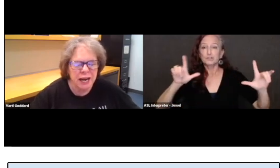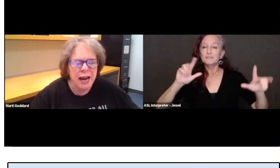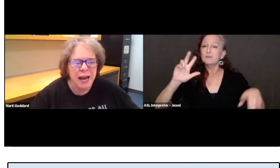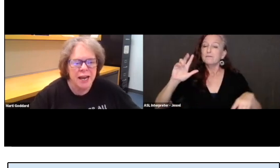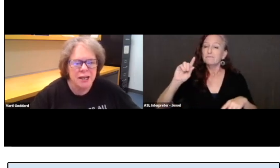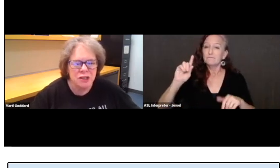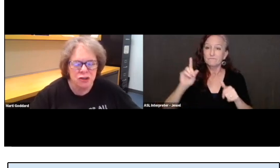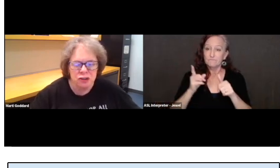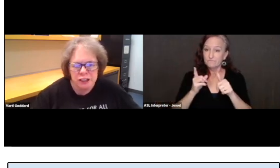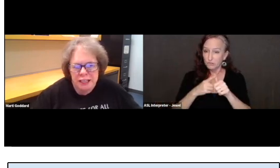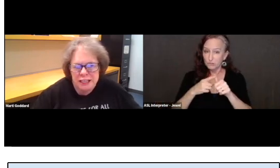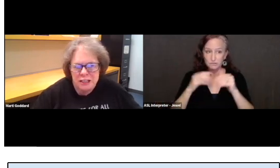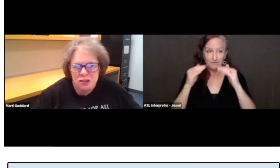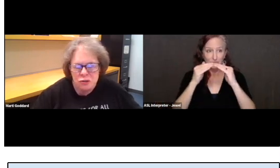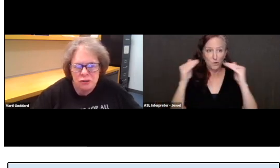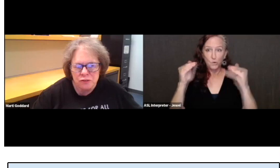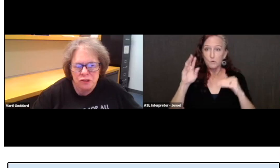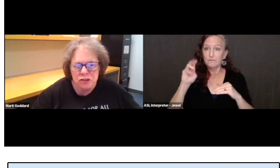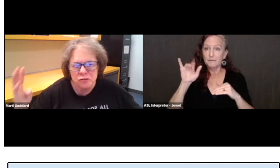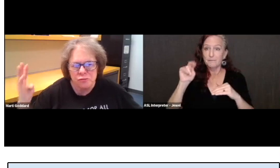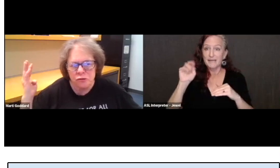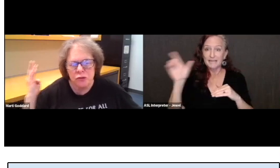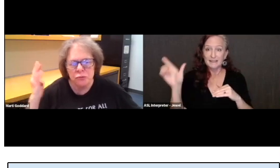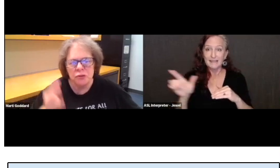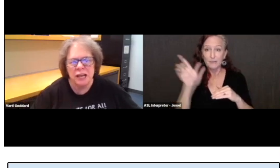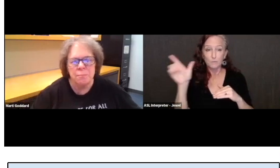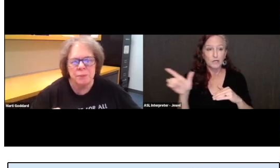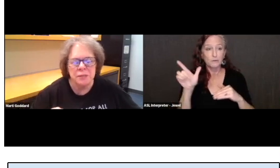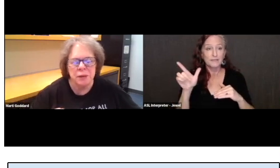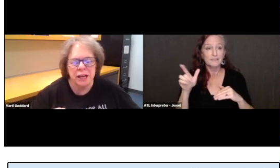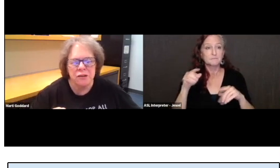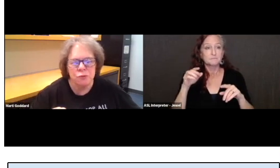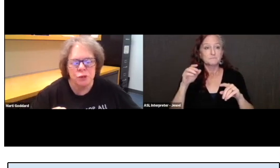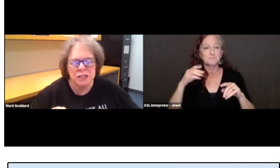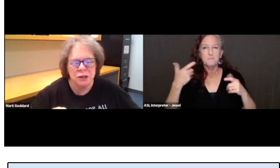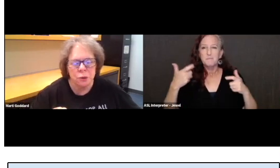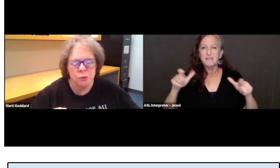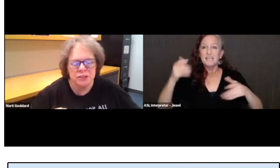And you're looking into the first floor through that big bank of windows.